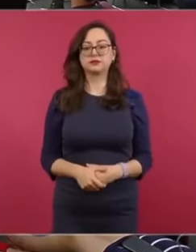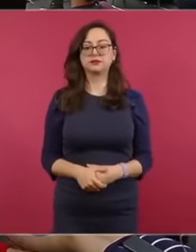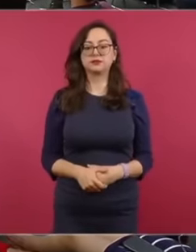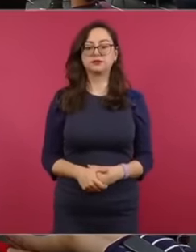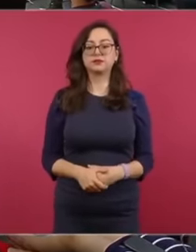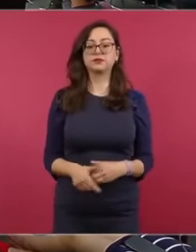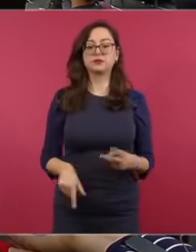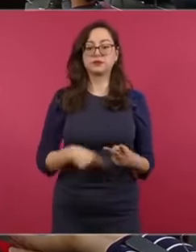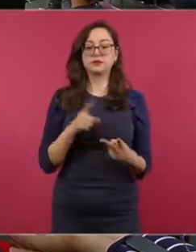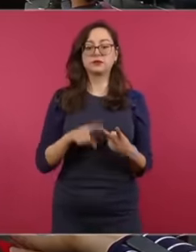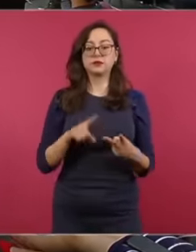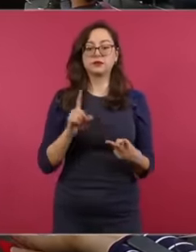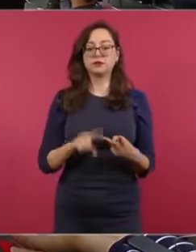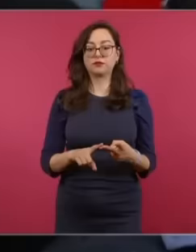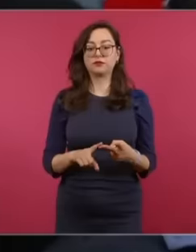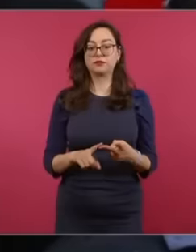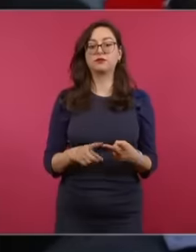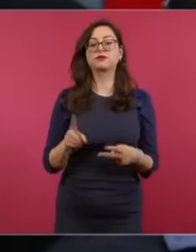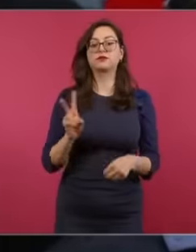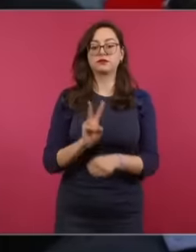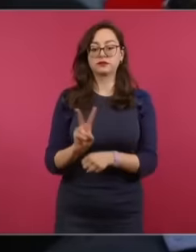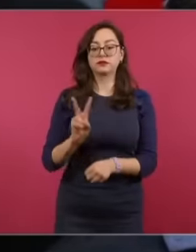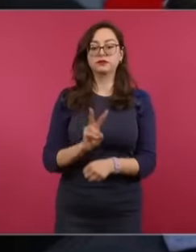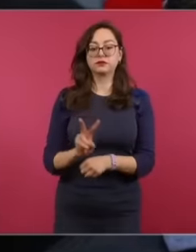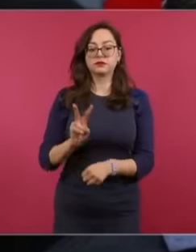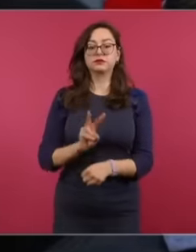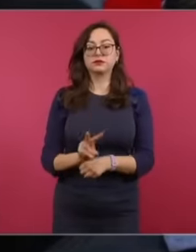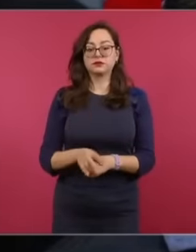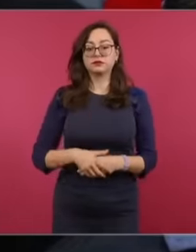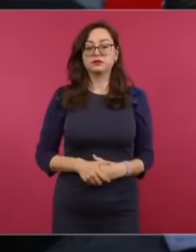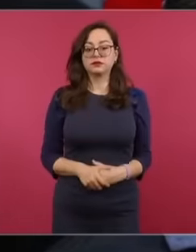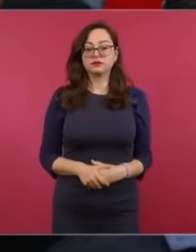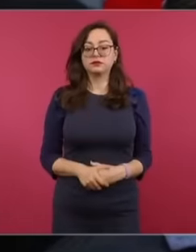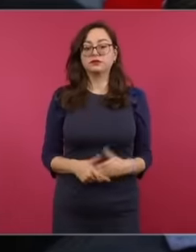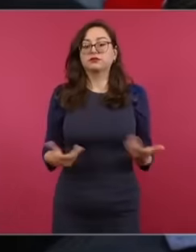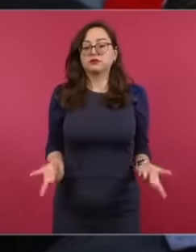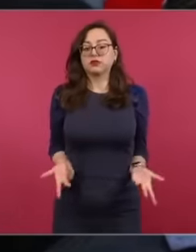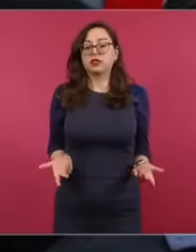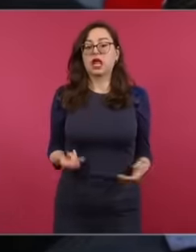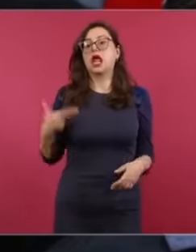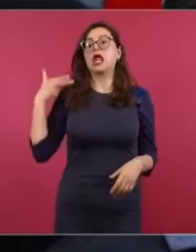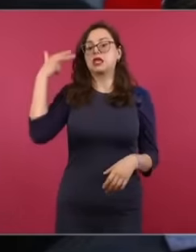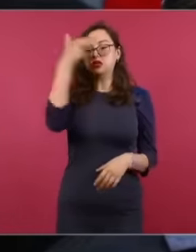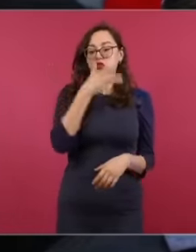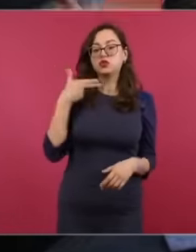Venezuela remains in second place. We Haitians have seen it. People here